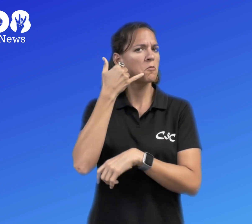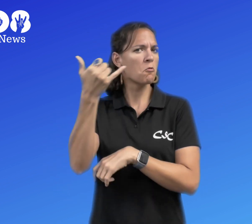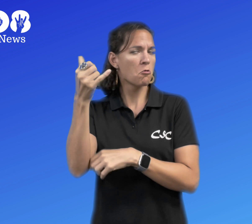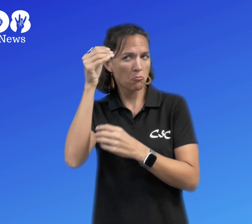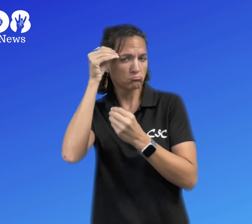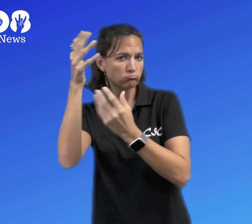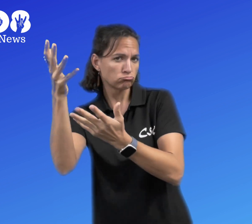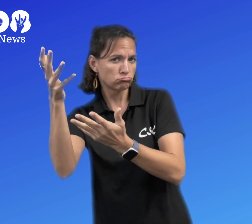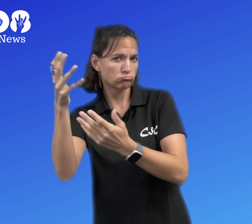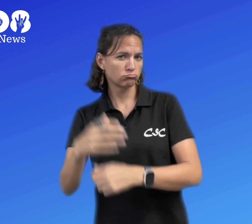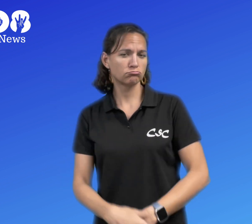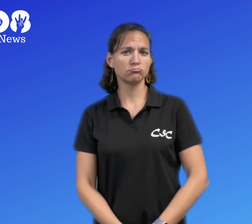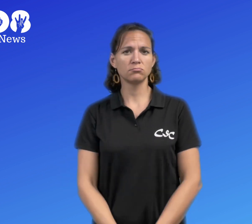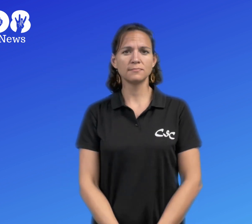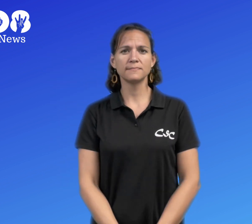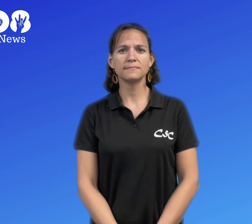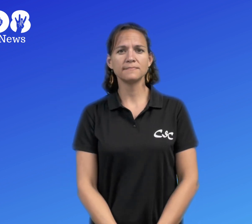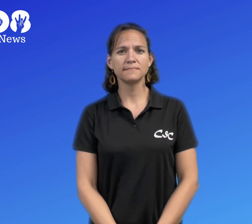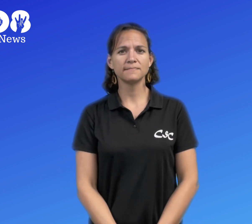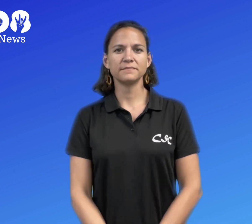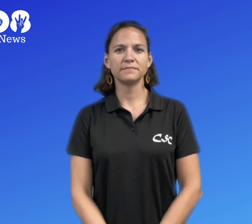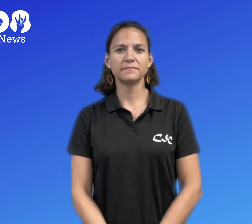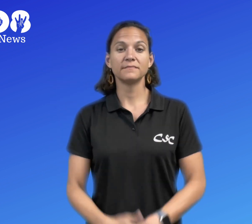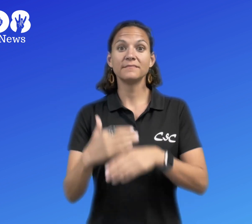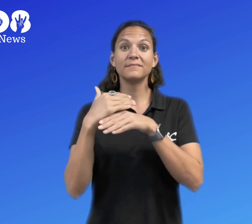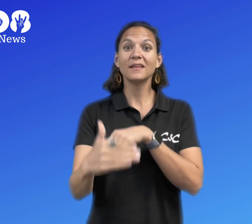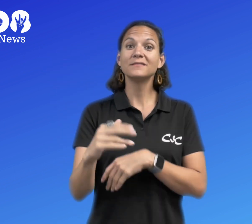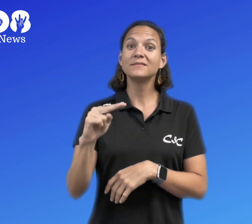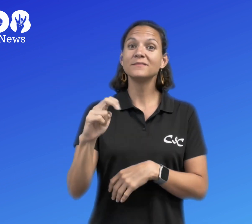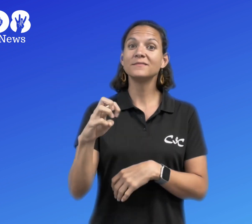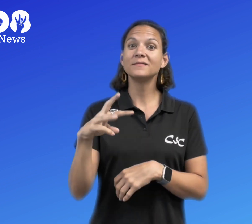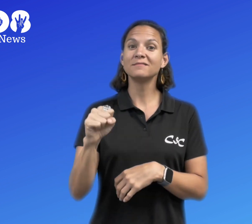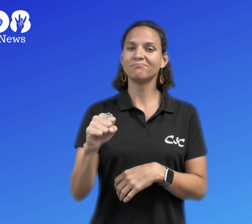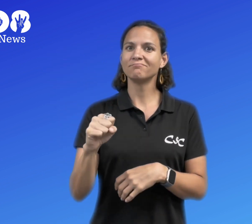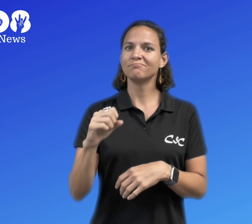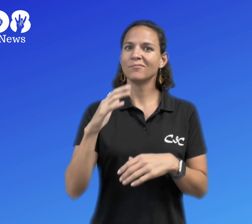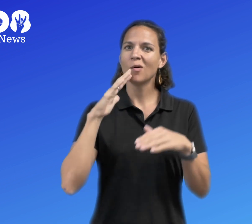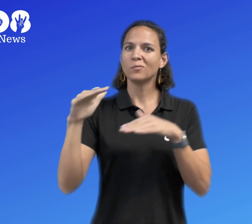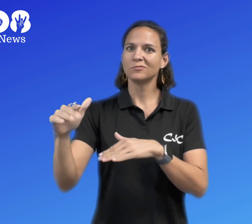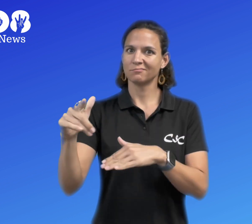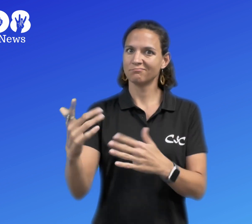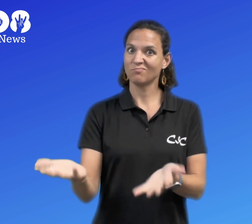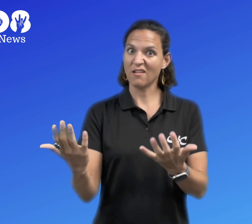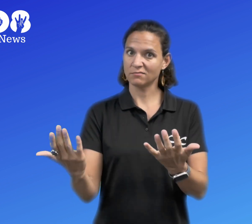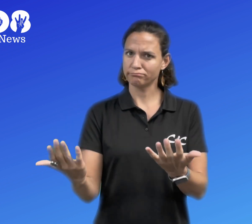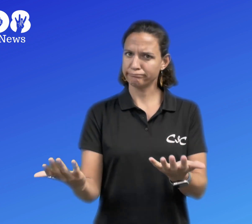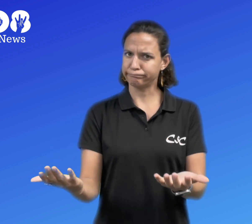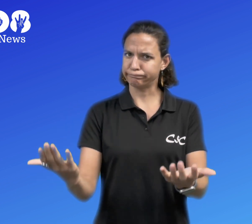and let them know. Next news.